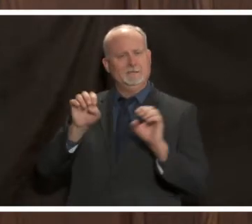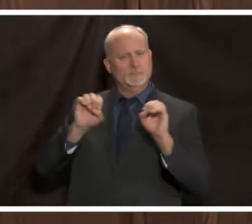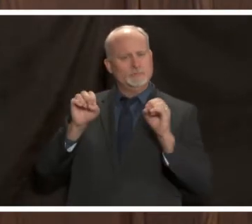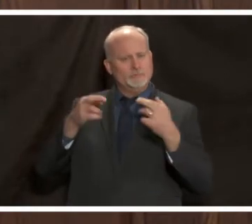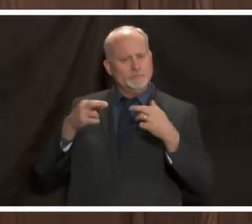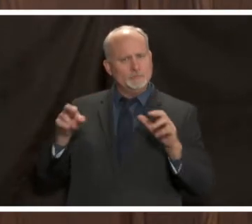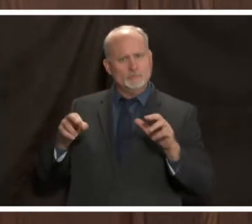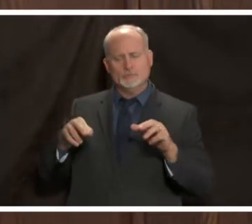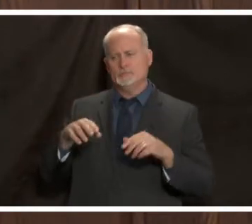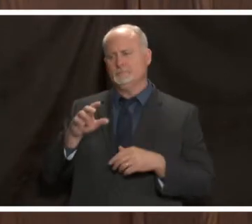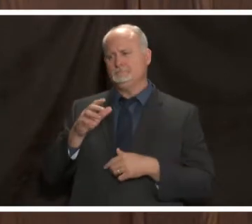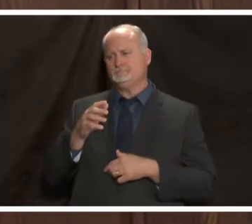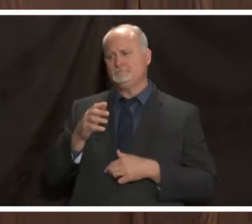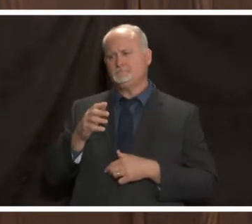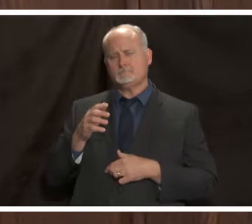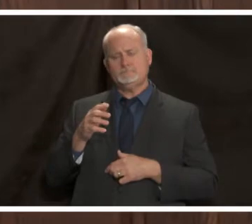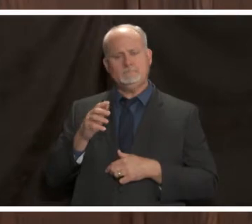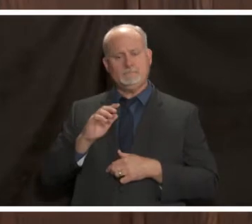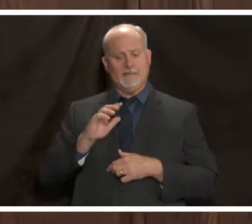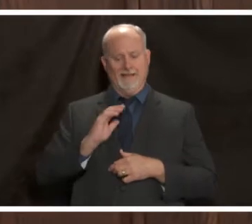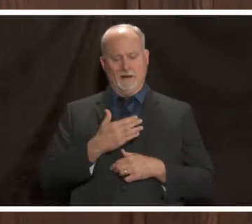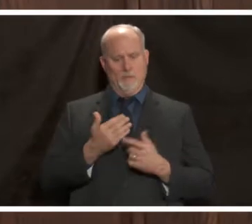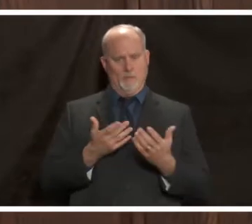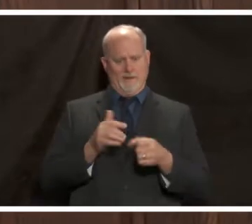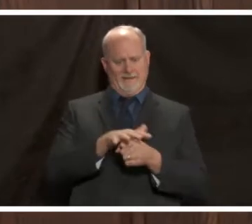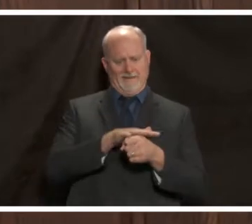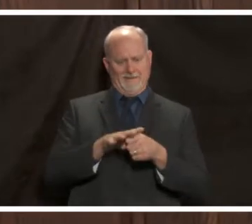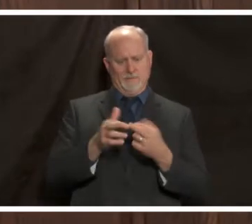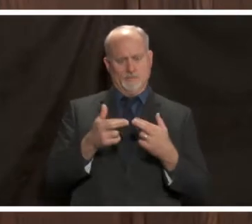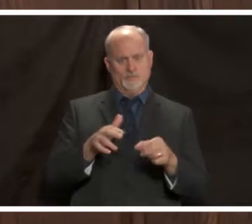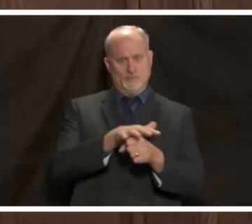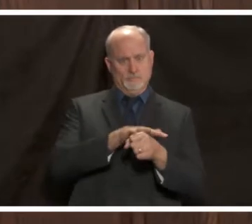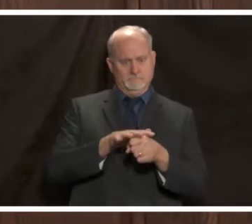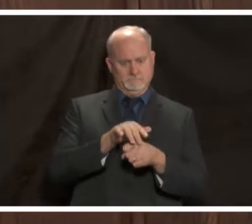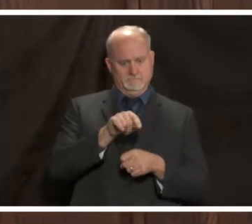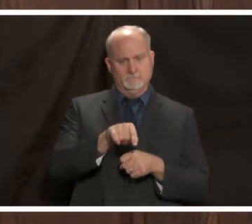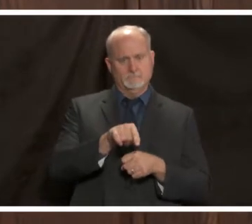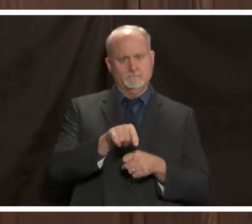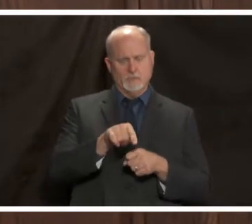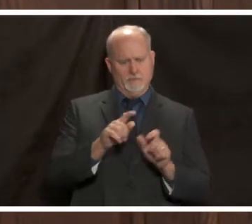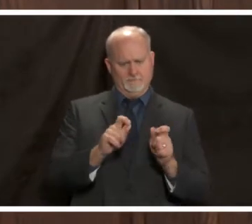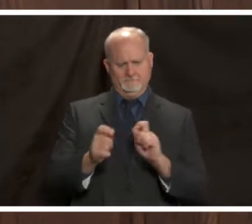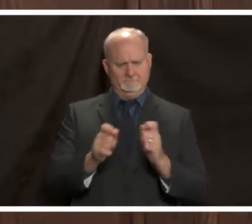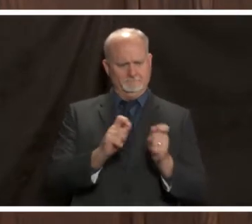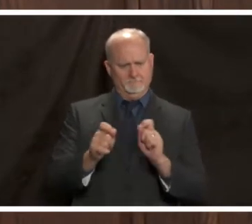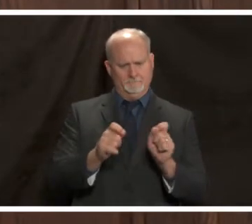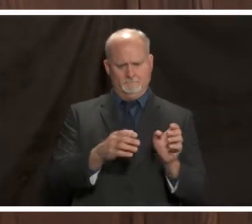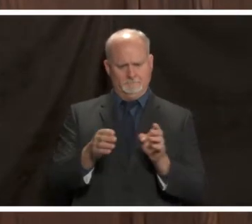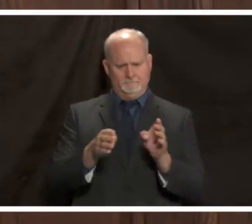shifting our waiting room care around and this has been helpful in managing the increased number